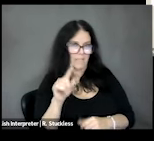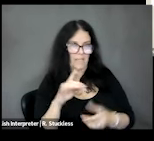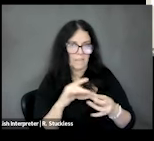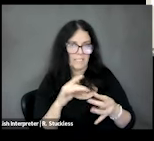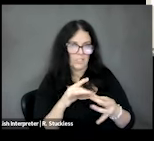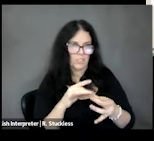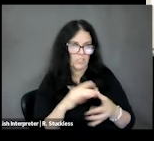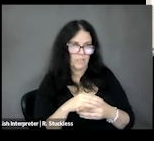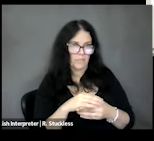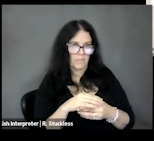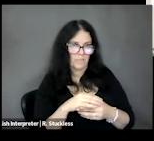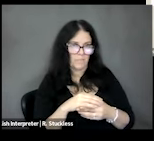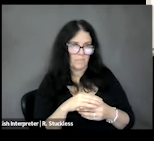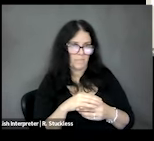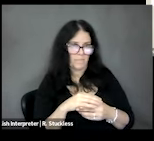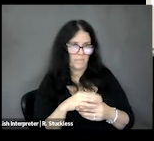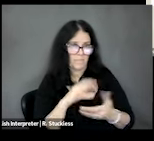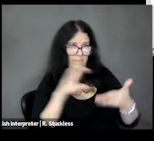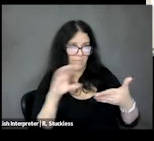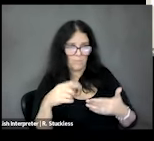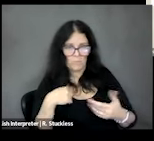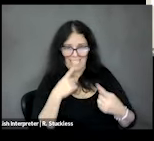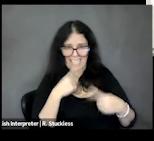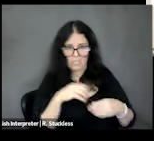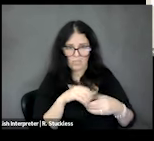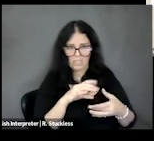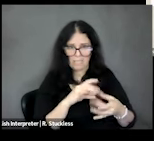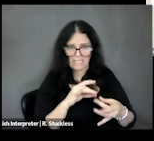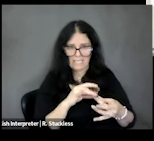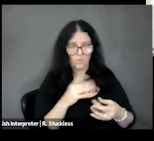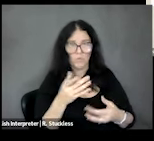and like answer it in a message back or like well if you if you feel like you can answer